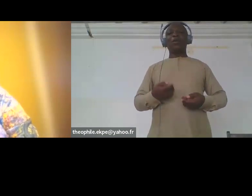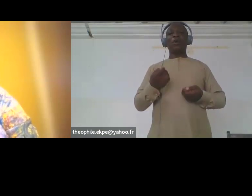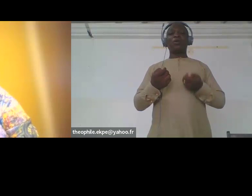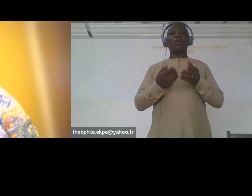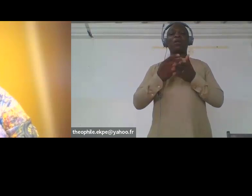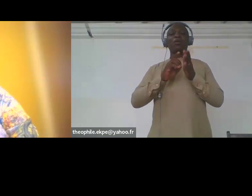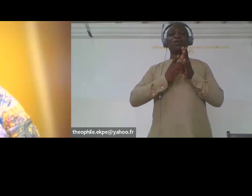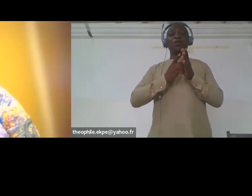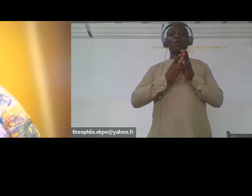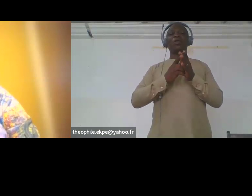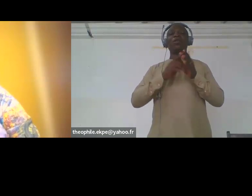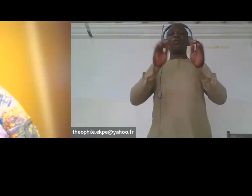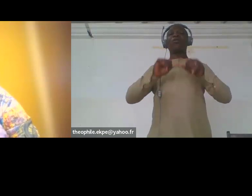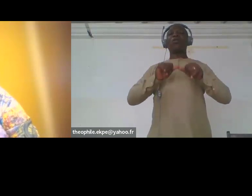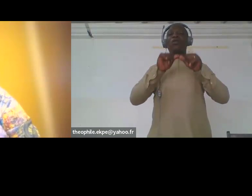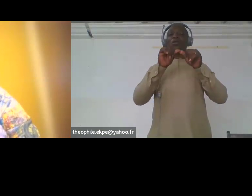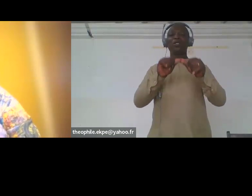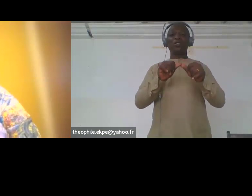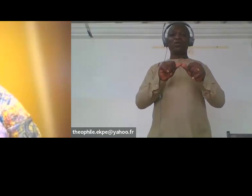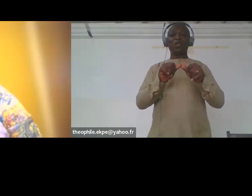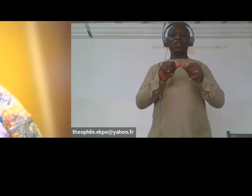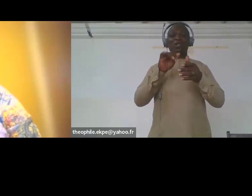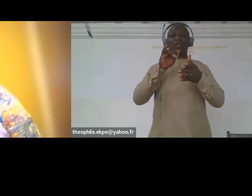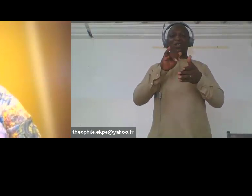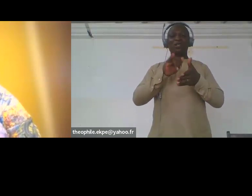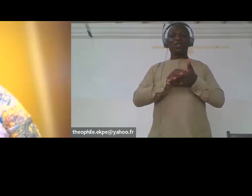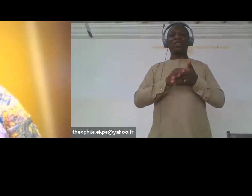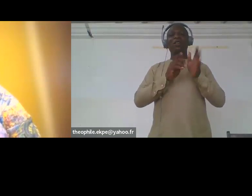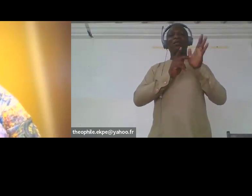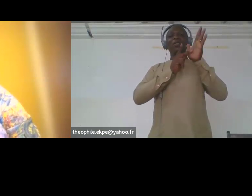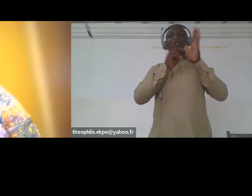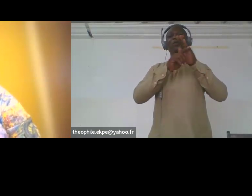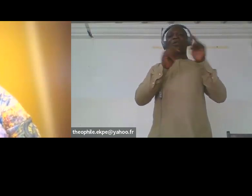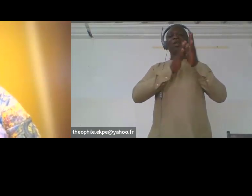interesting speech of yours. Floor is yours. [FRIDAH RESUMES] thank you, thank you so much.